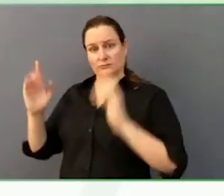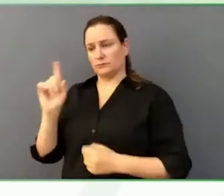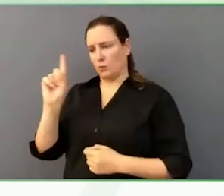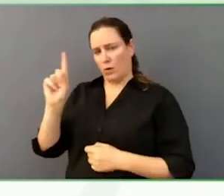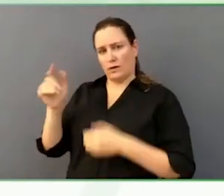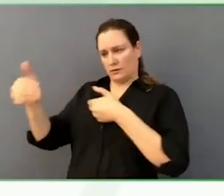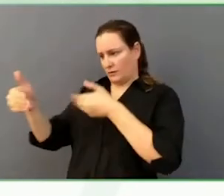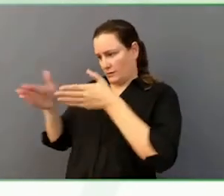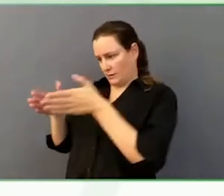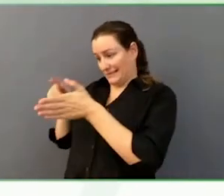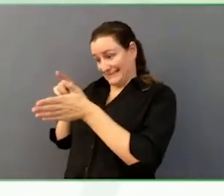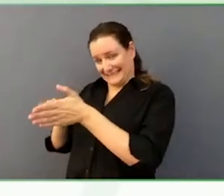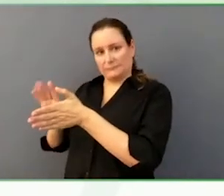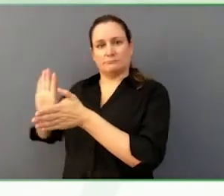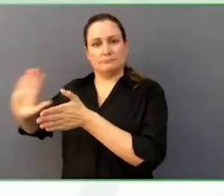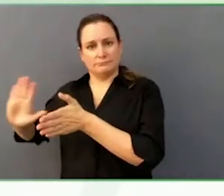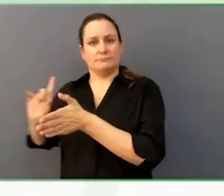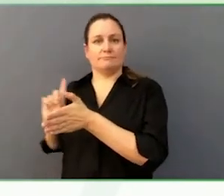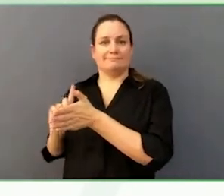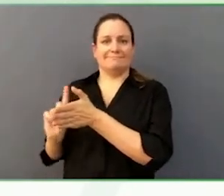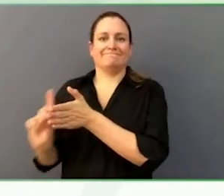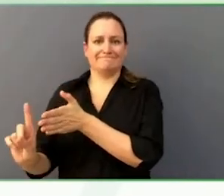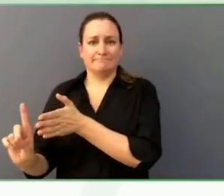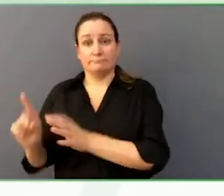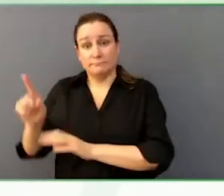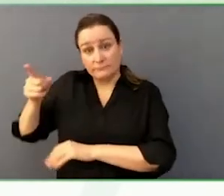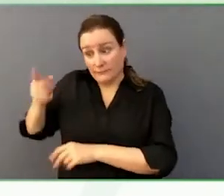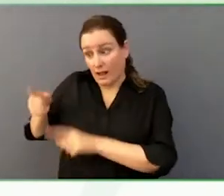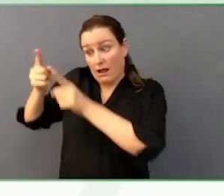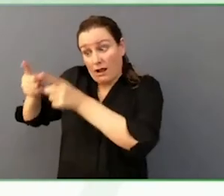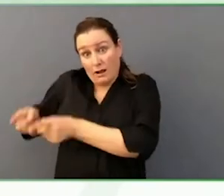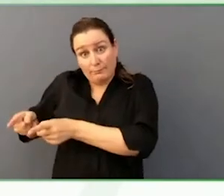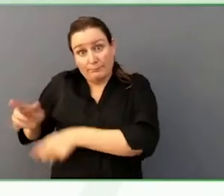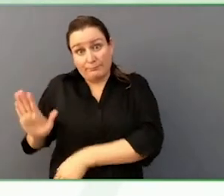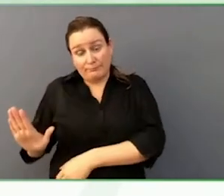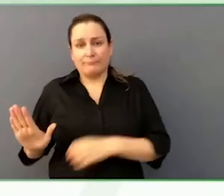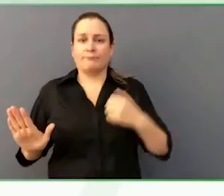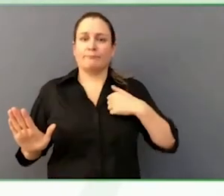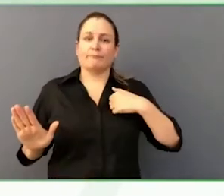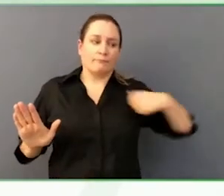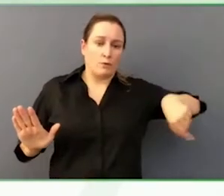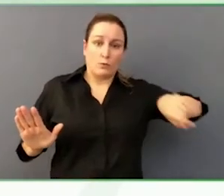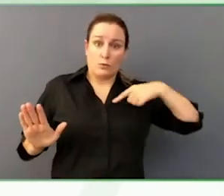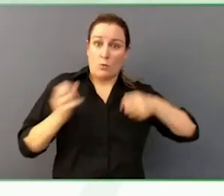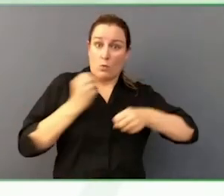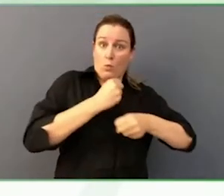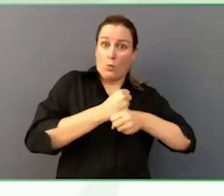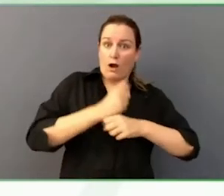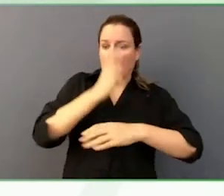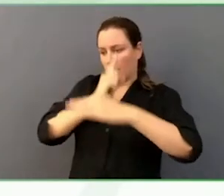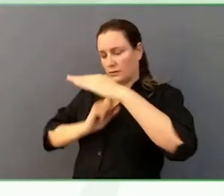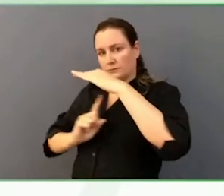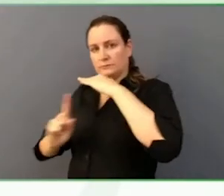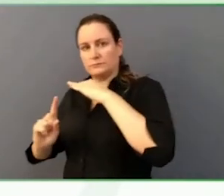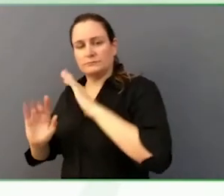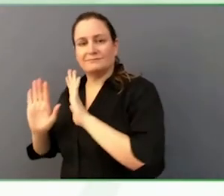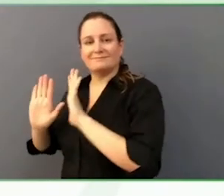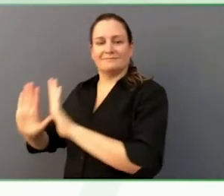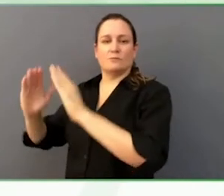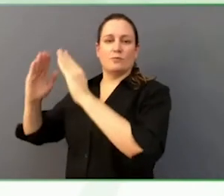kitchen area, living room area, our staff enter into his home, Nick is not in the workplace, this is his home.